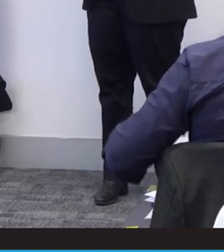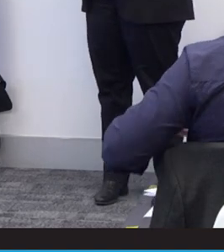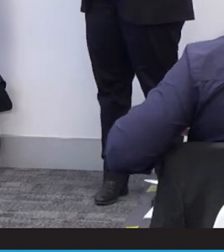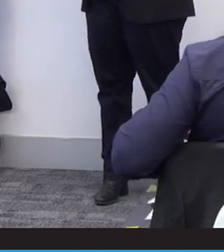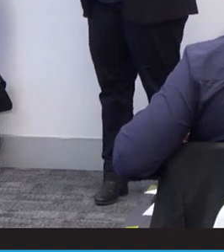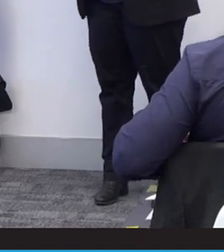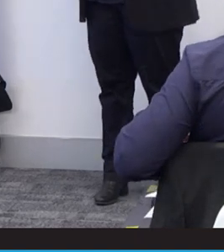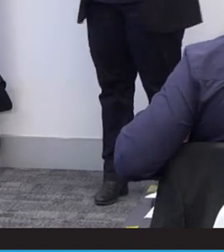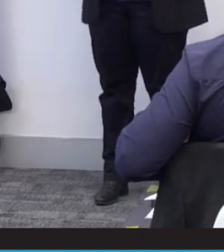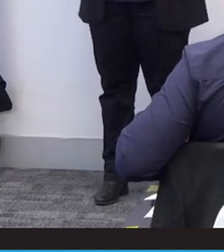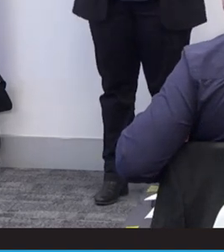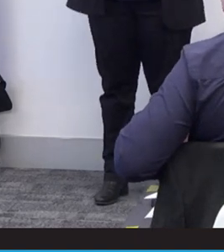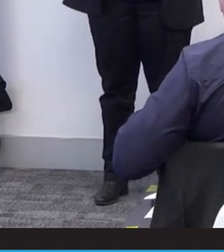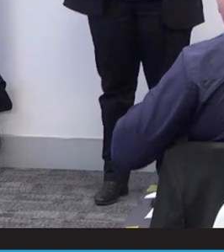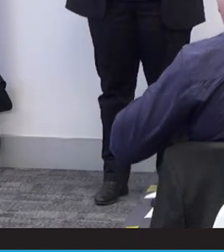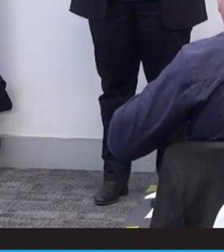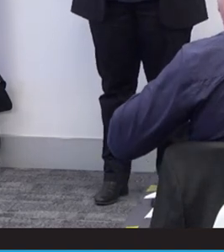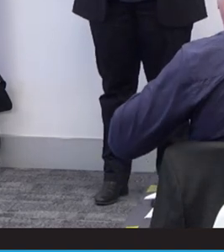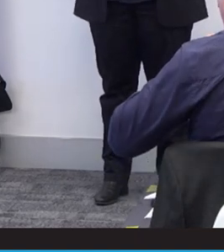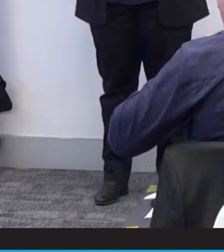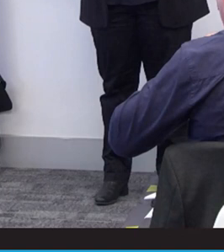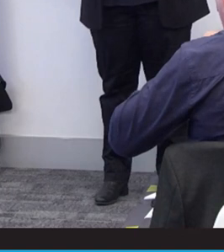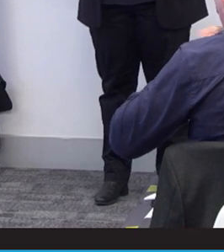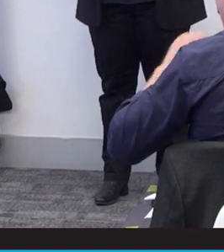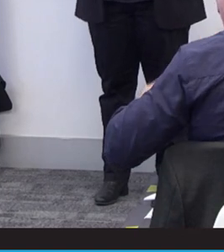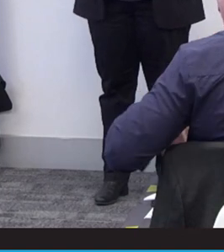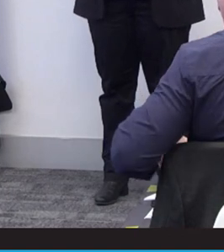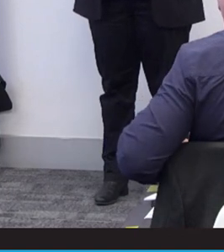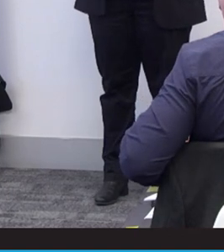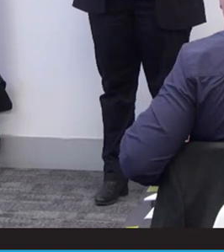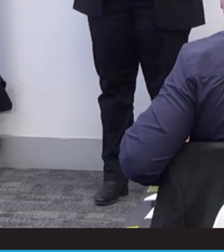that my mum saw in me, the doctors did not think I could contribute anything of value to the lives